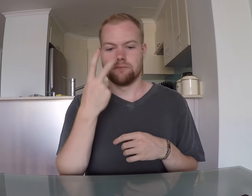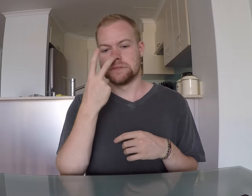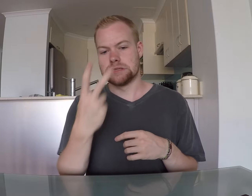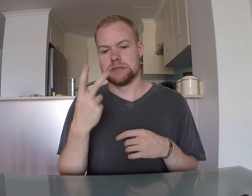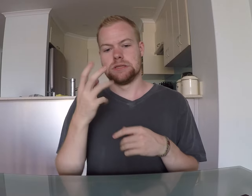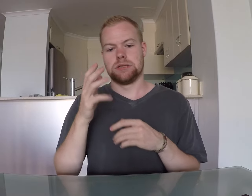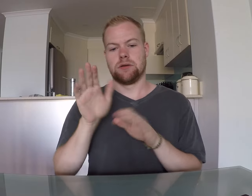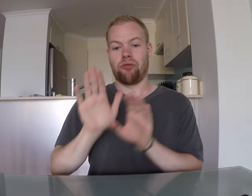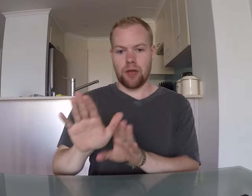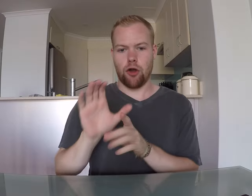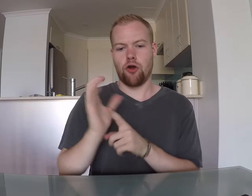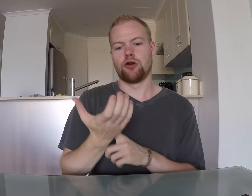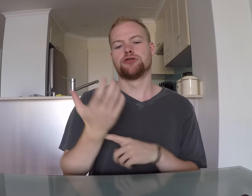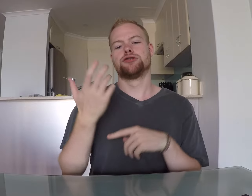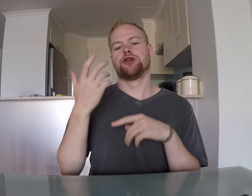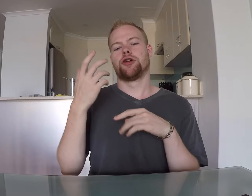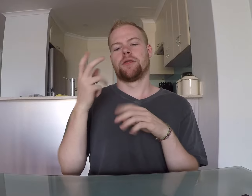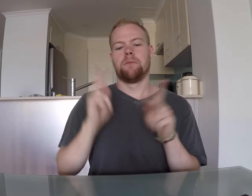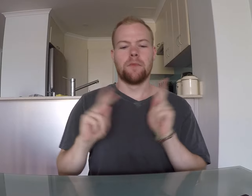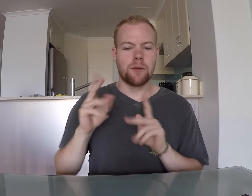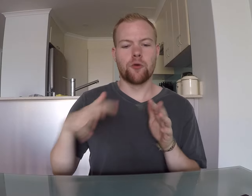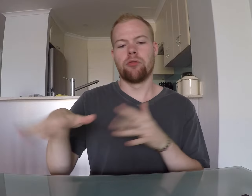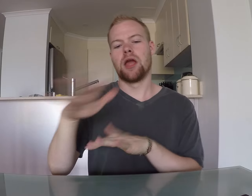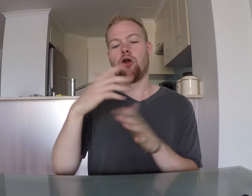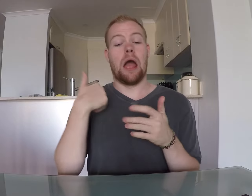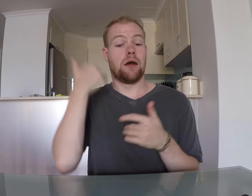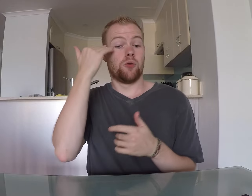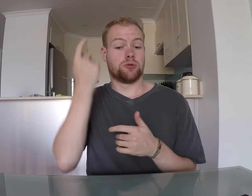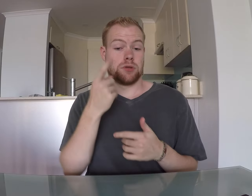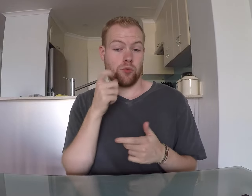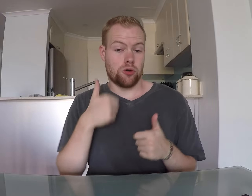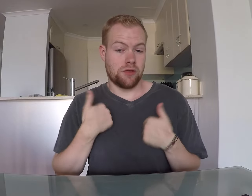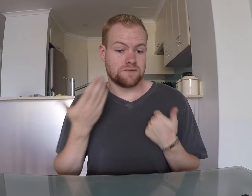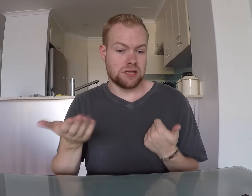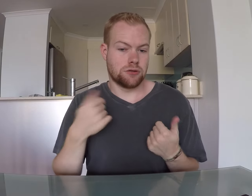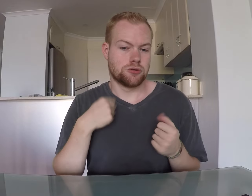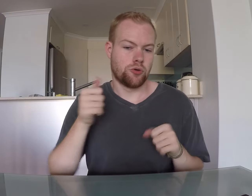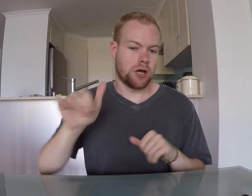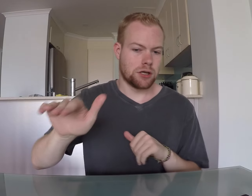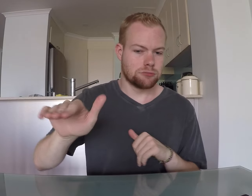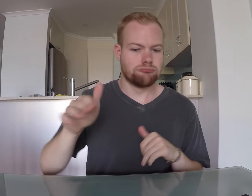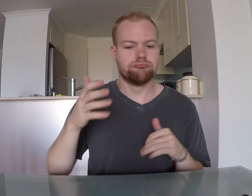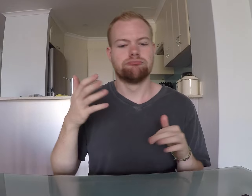To see their culture, the people, I know someone who lives there so I can tap them.